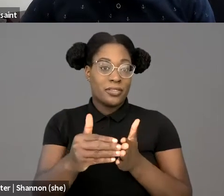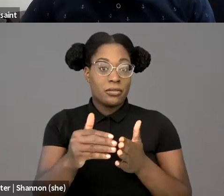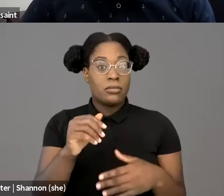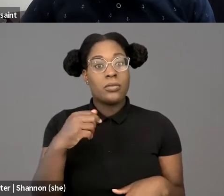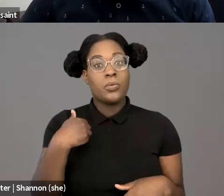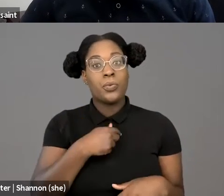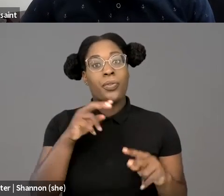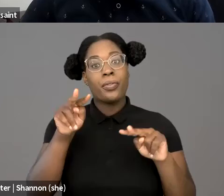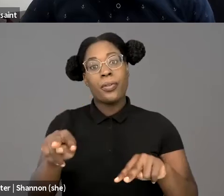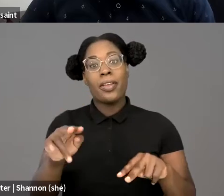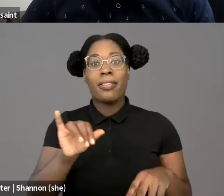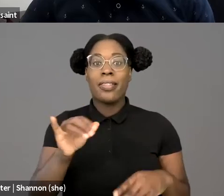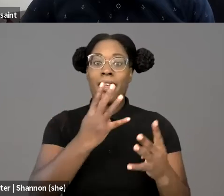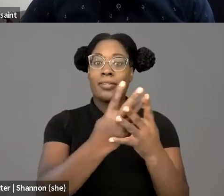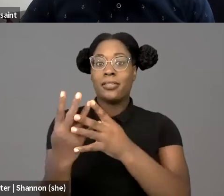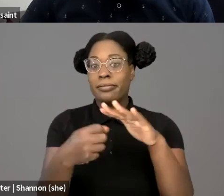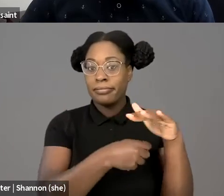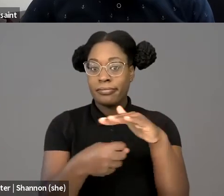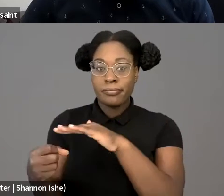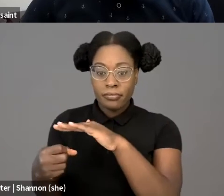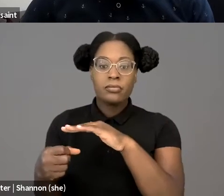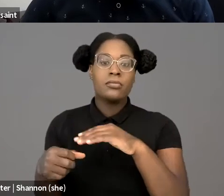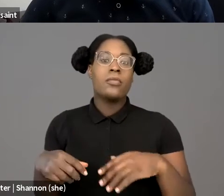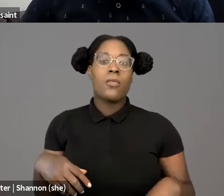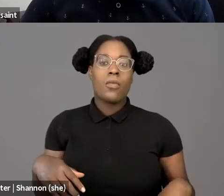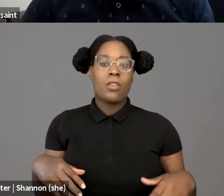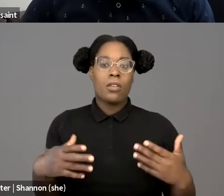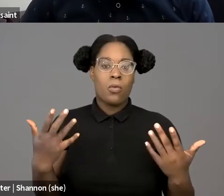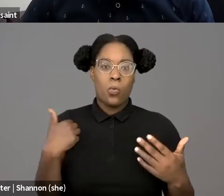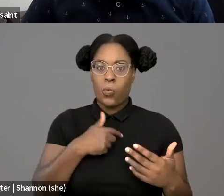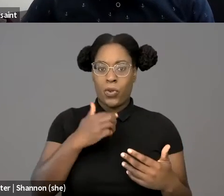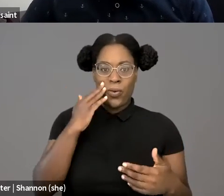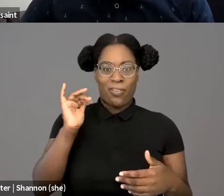So there's a cultural critic and digital artist by the name of Nettrice Gaskins who says,